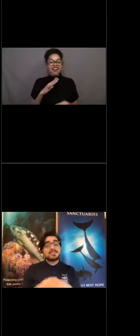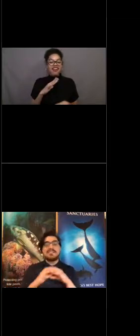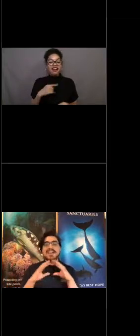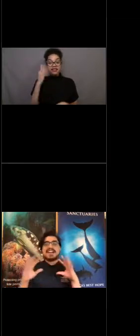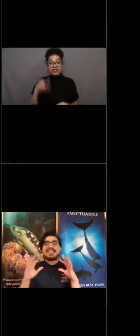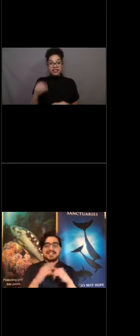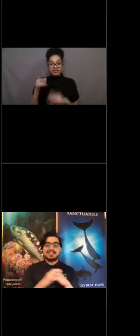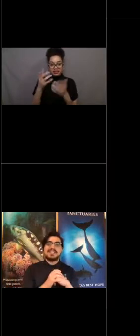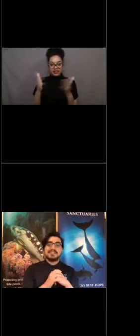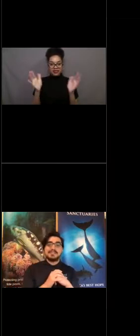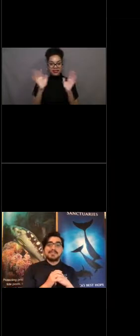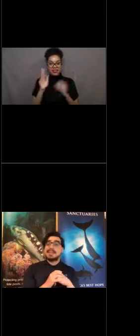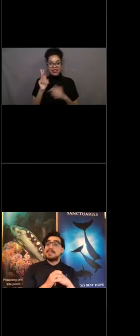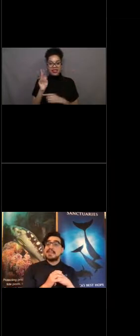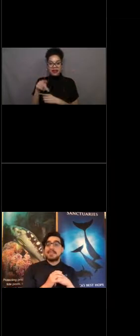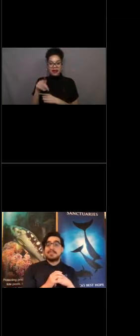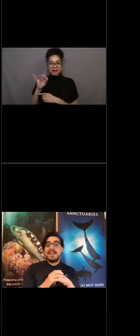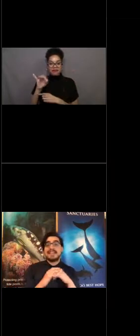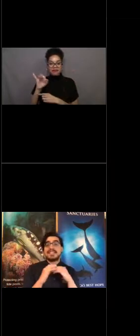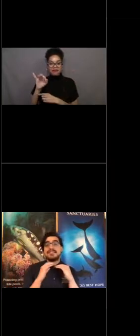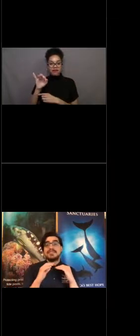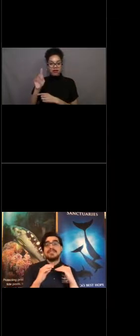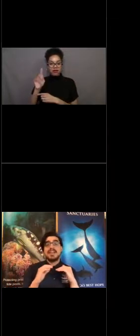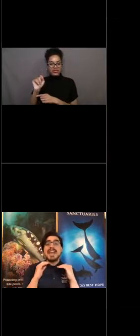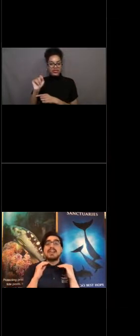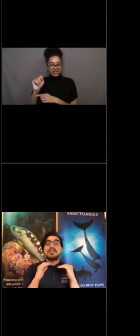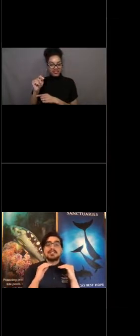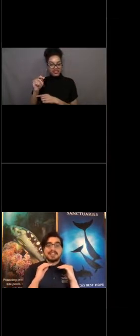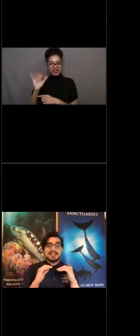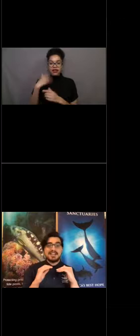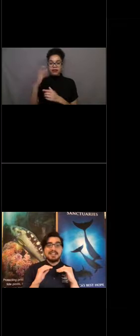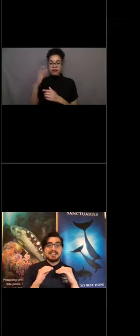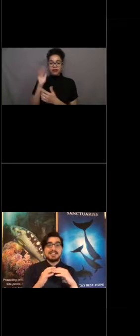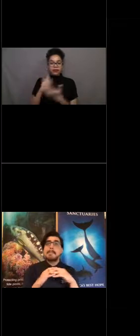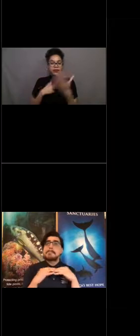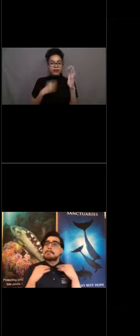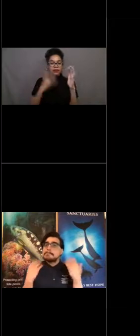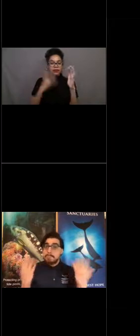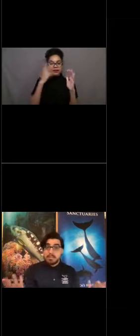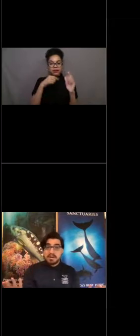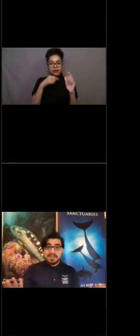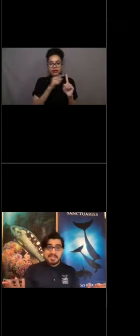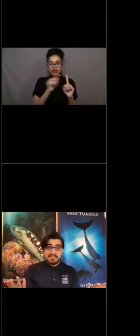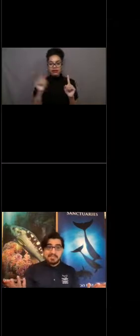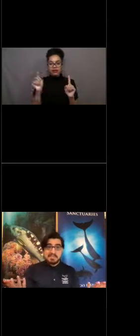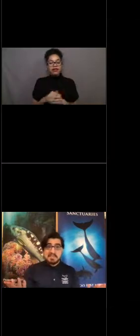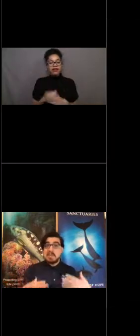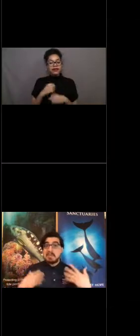because of vast ecosystems that help make California as diverse and gorgeous as it is. But what is a kelp?